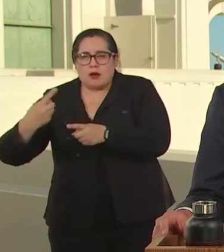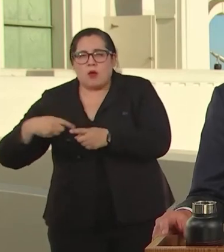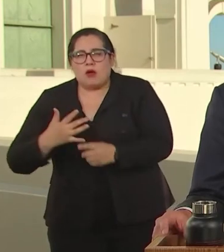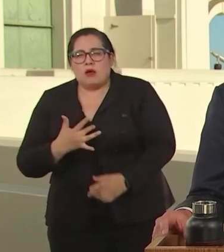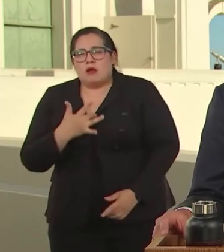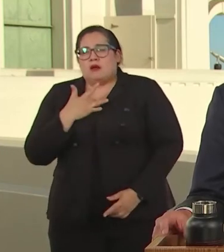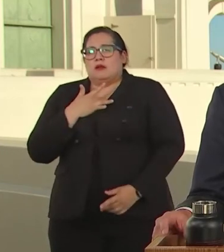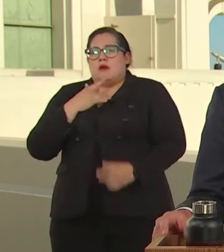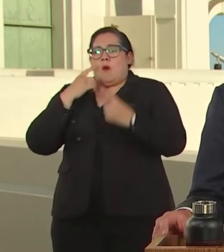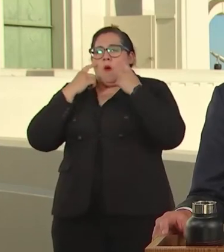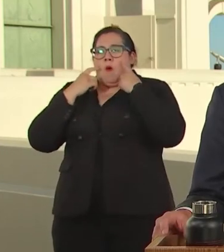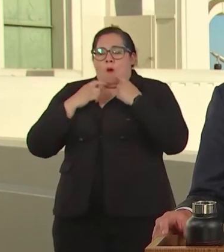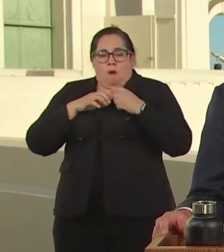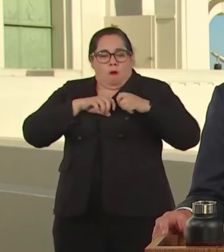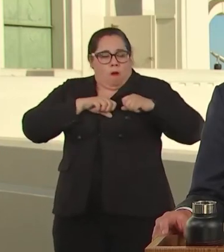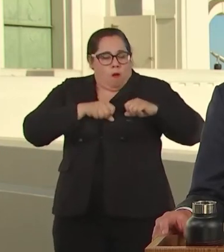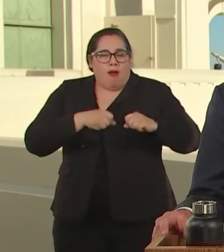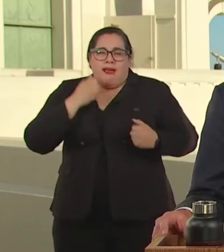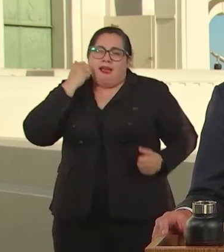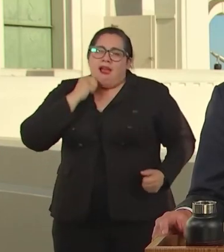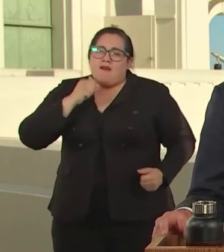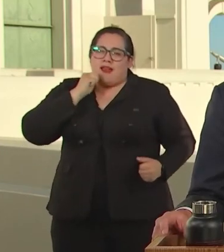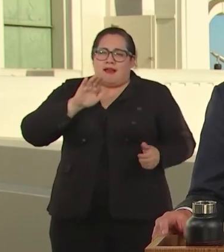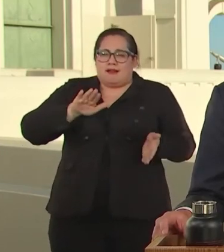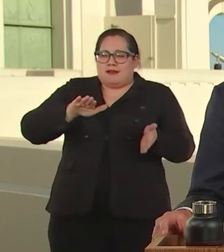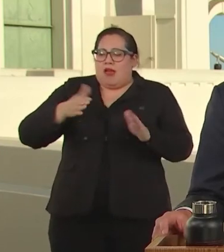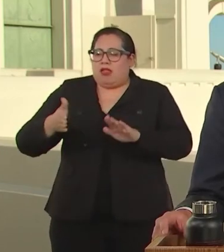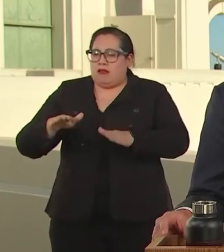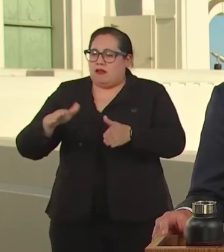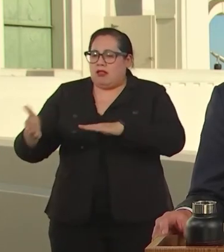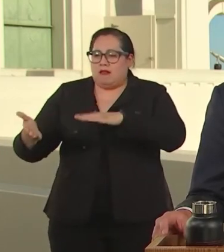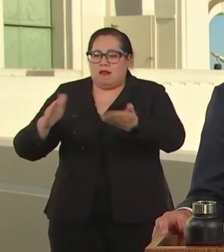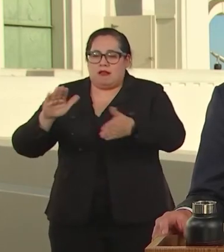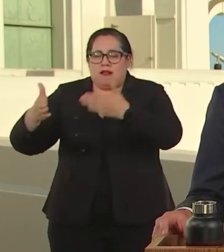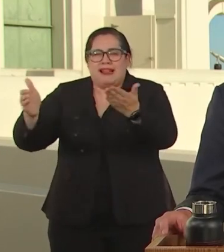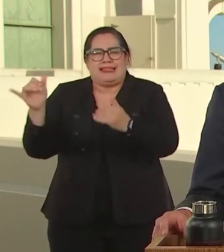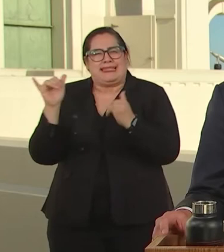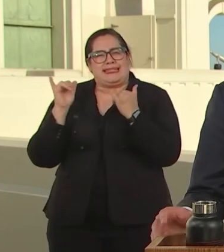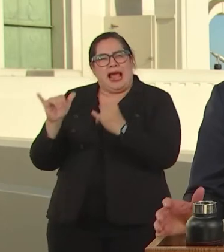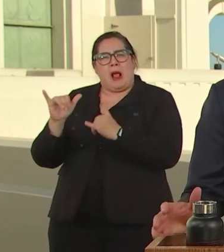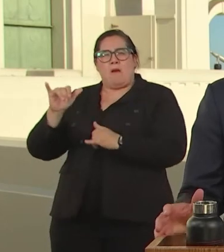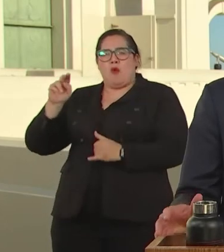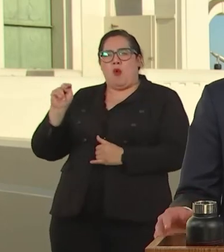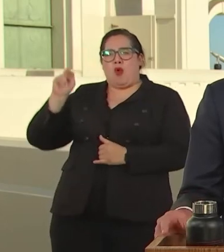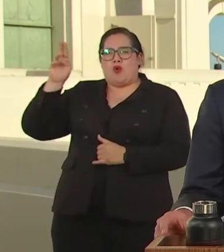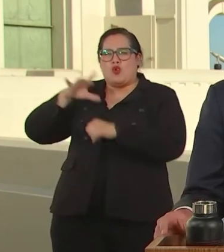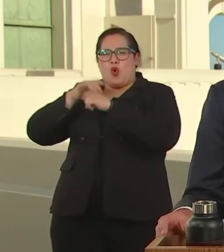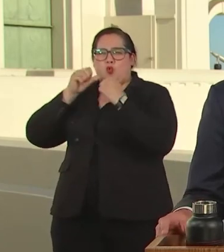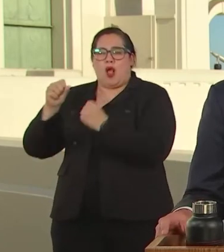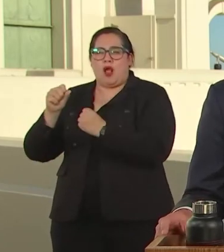TOLLS EACH AS HIGH AS THE